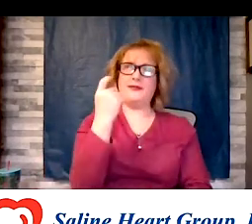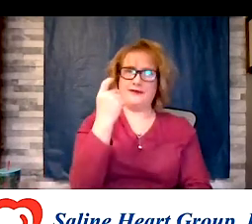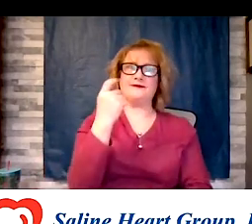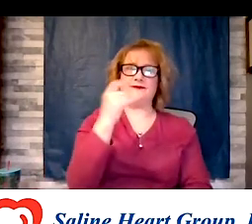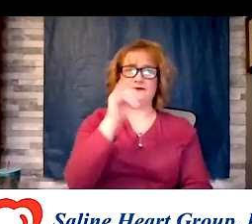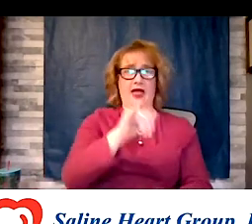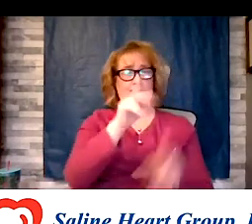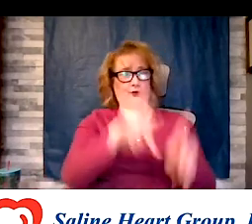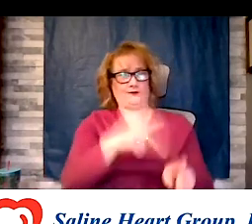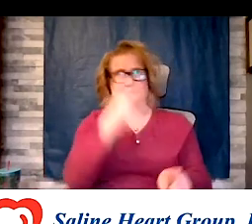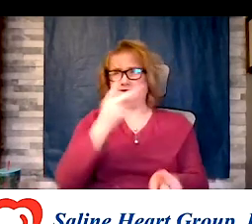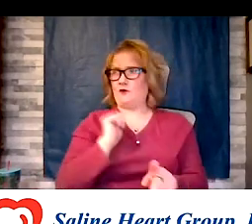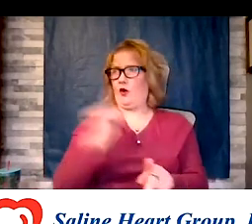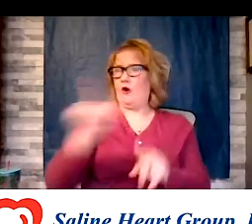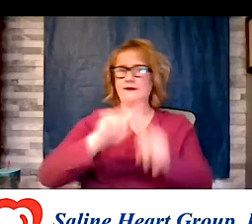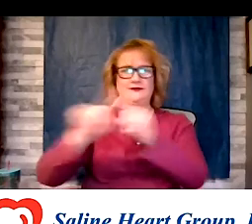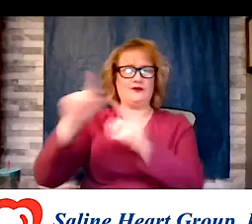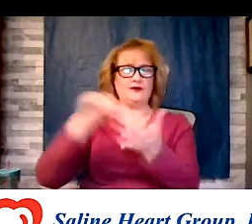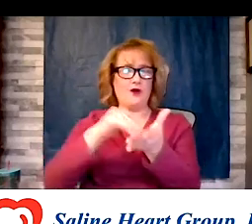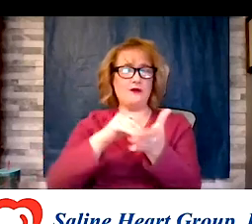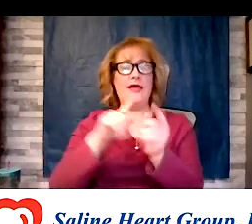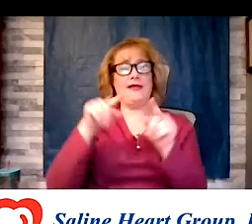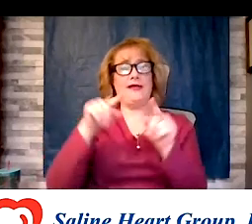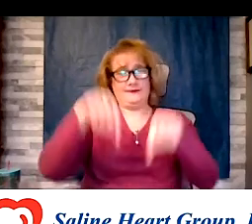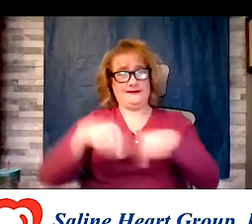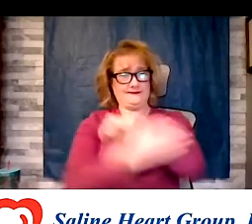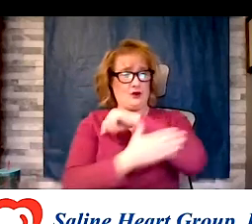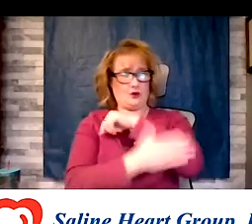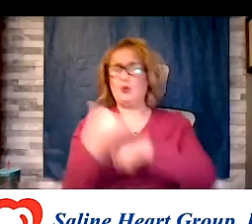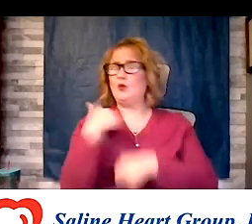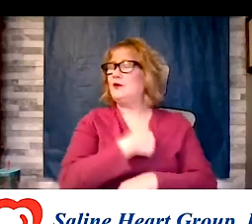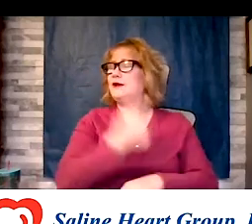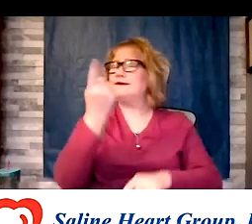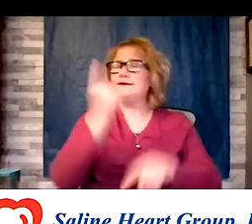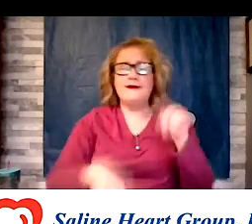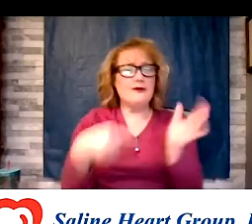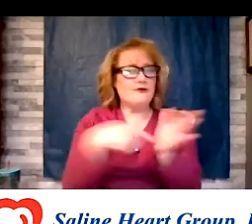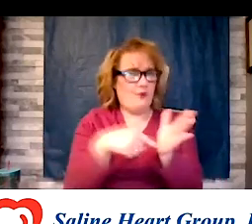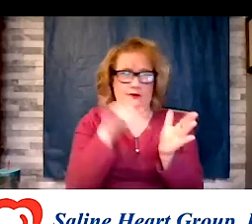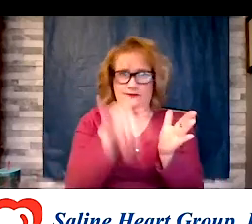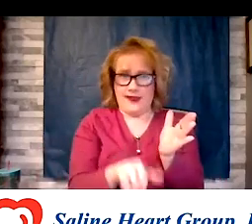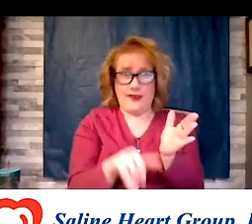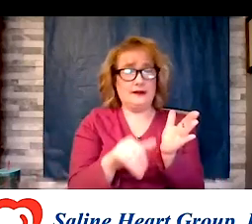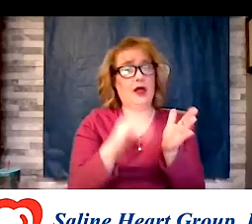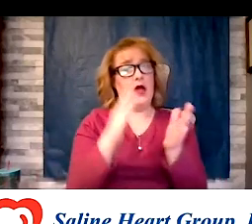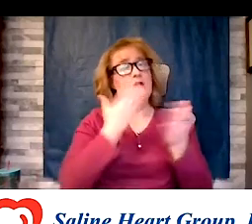country we can't afford this, and again the good thing is the treatment and potential for